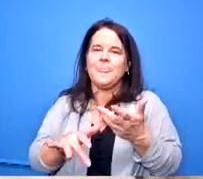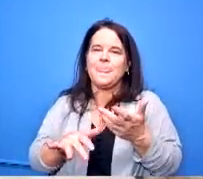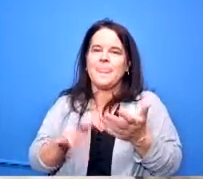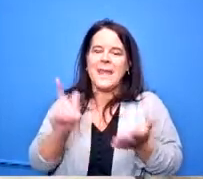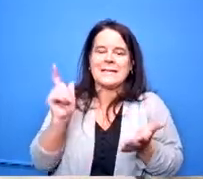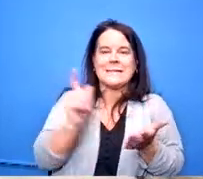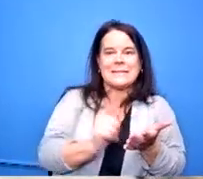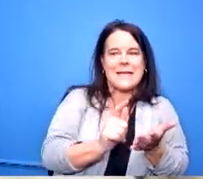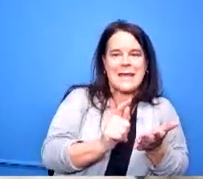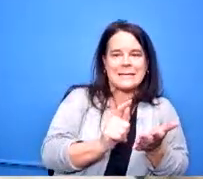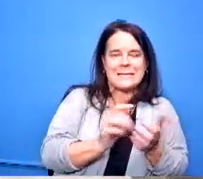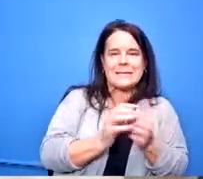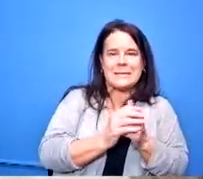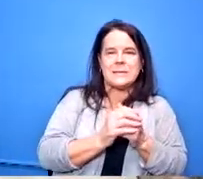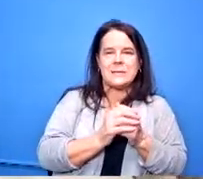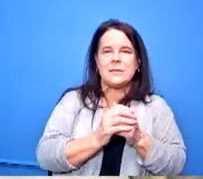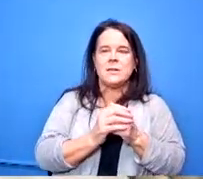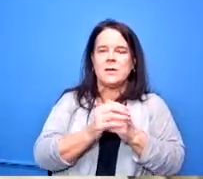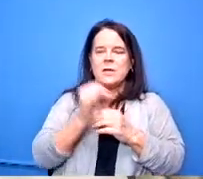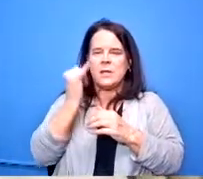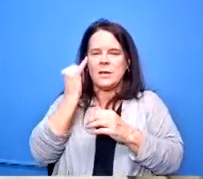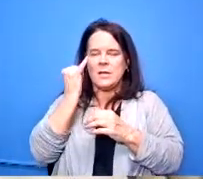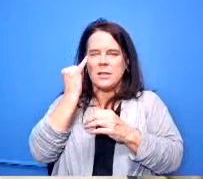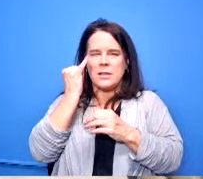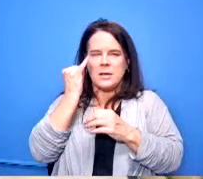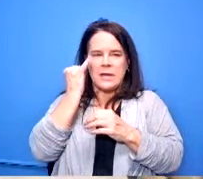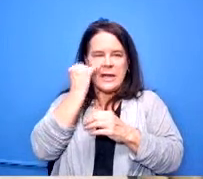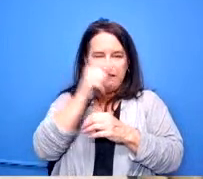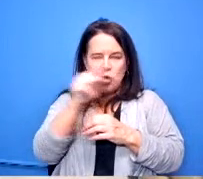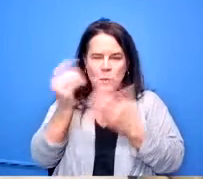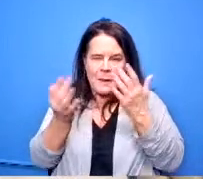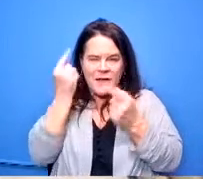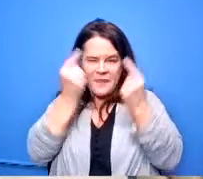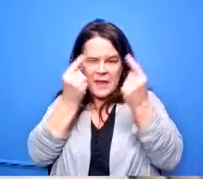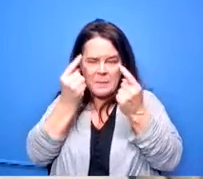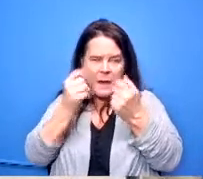now so even if you guys just think about trying to make this work because i know last the last